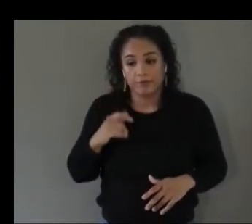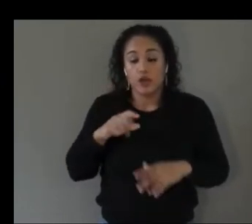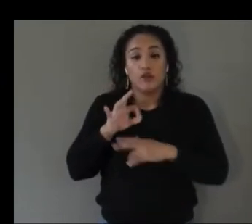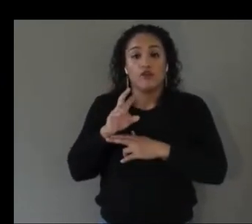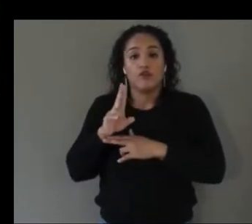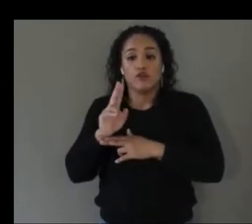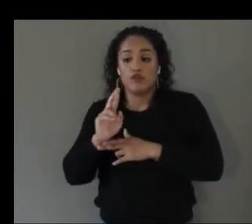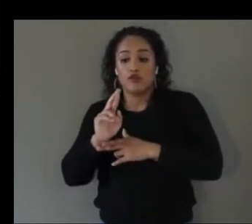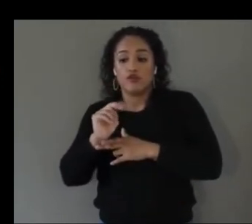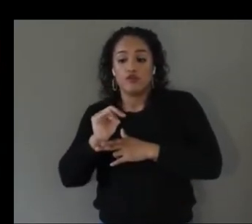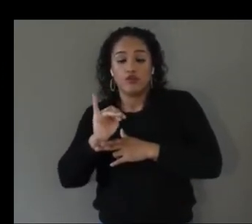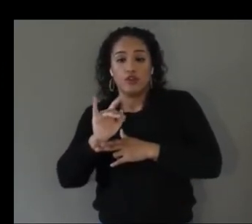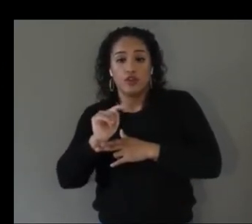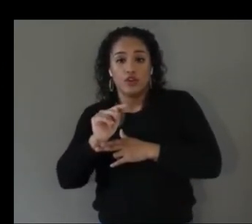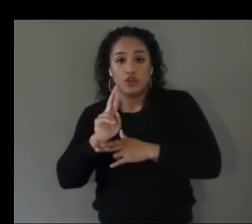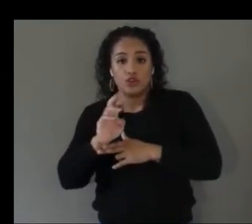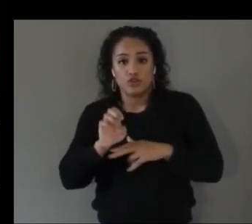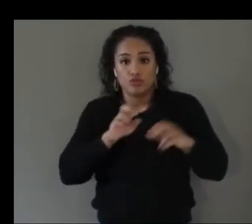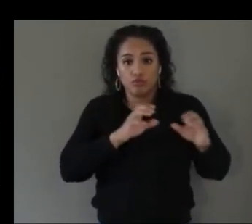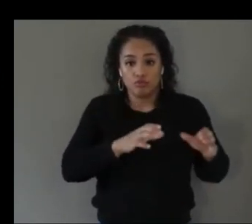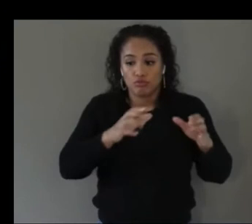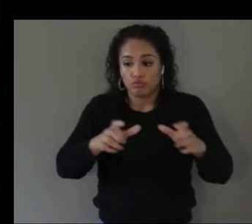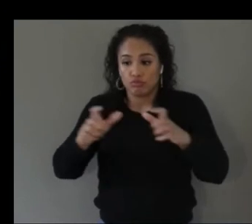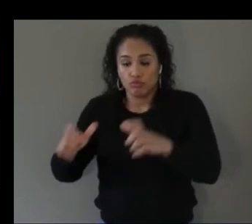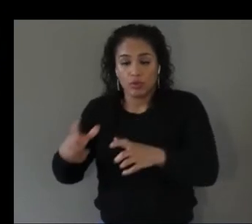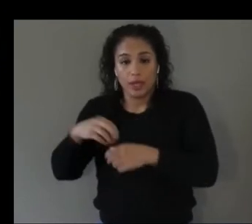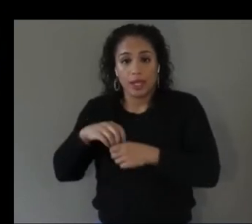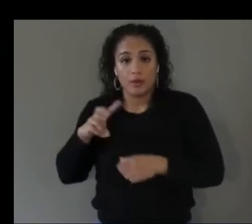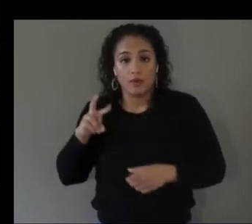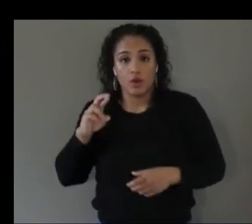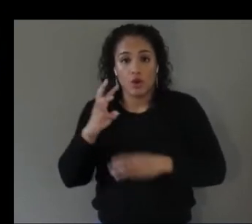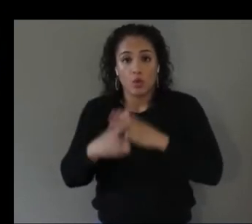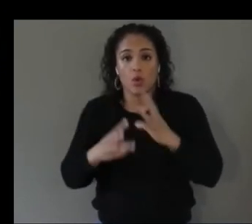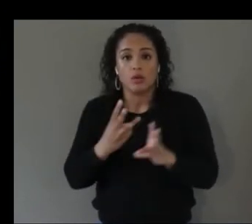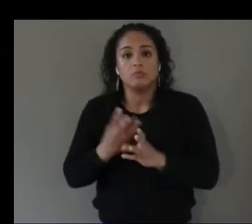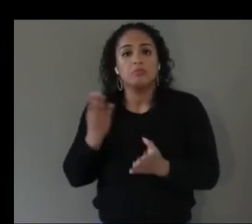have the developer define a lot of characteristics about the world and how it should be represented